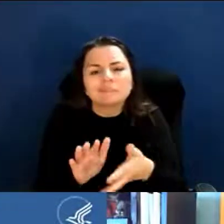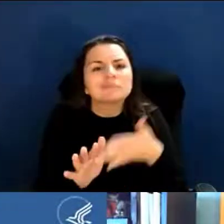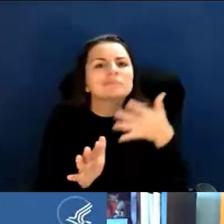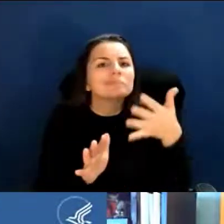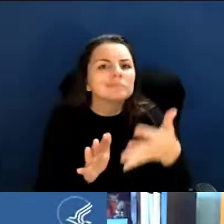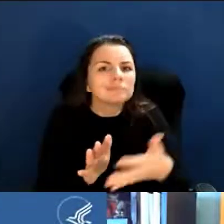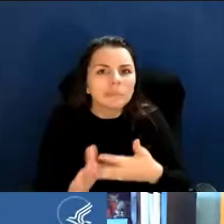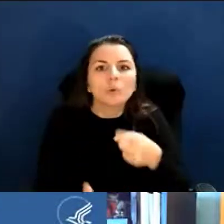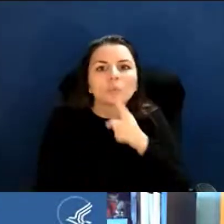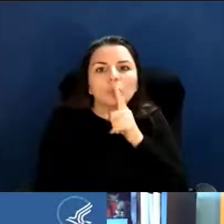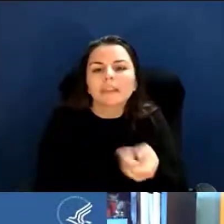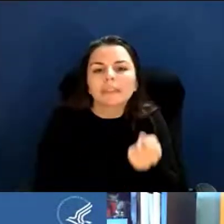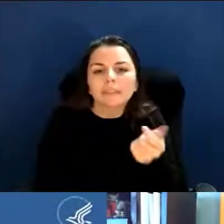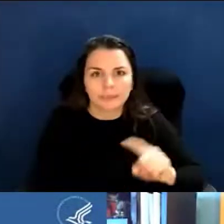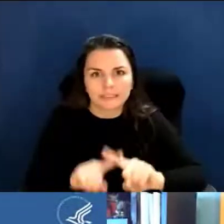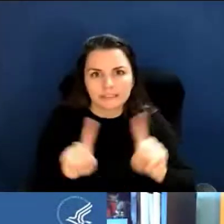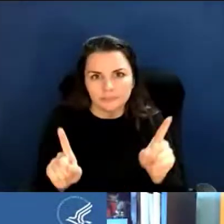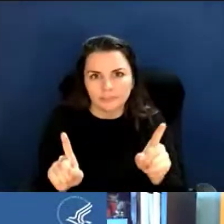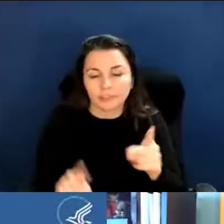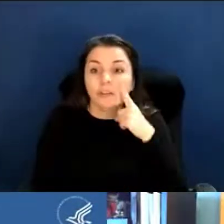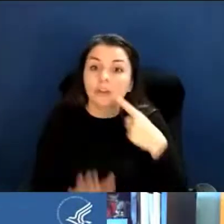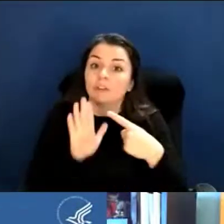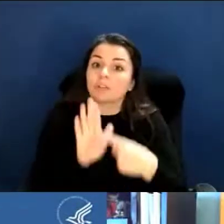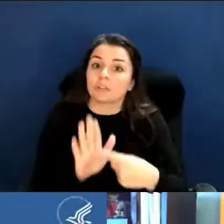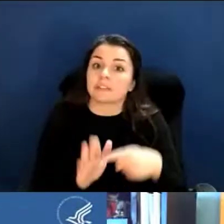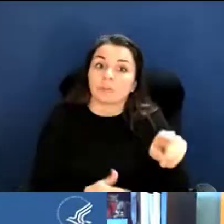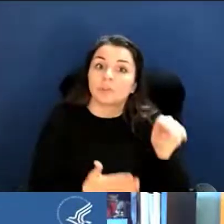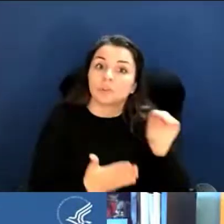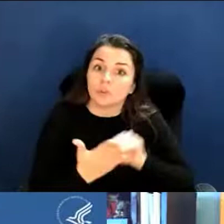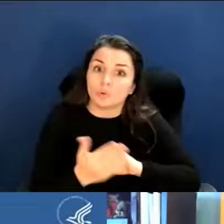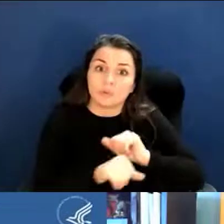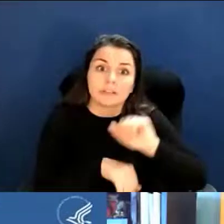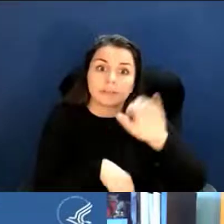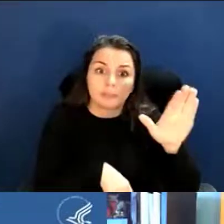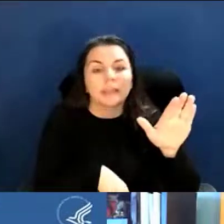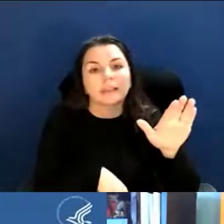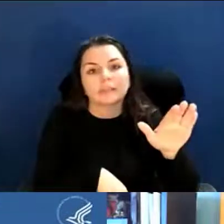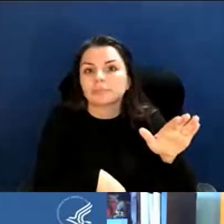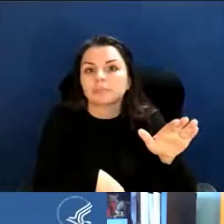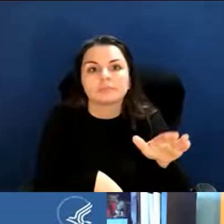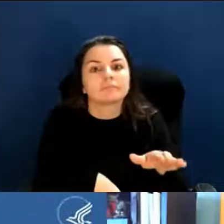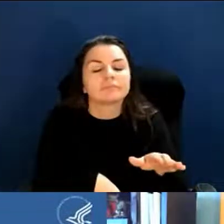where if you submit to, like a common fund initiative